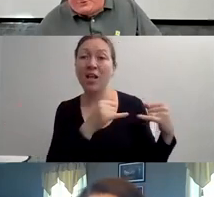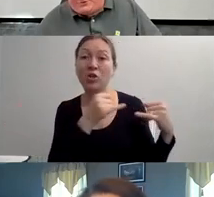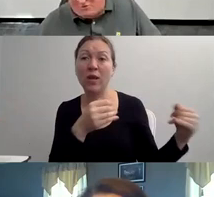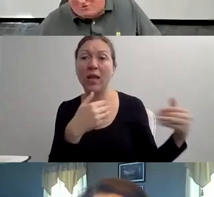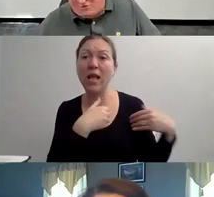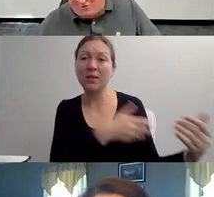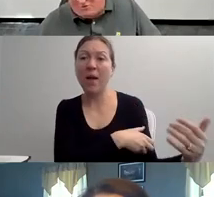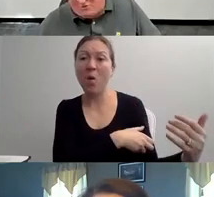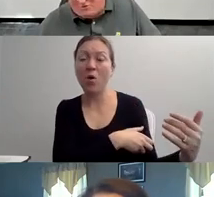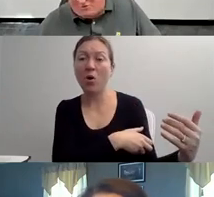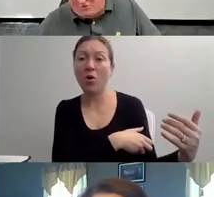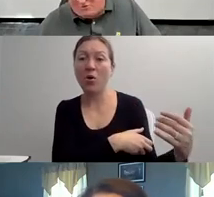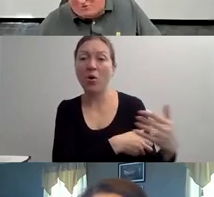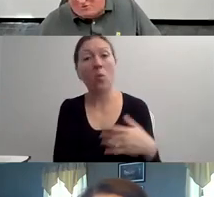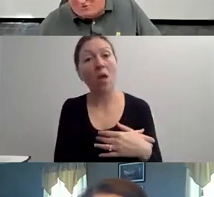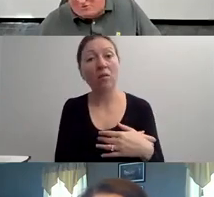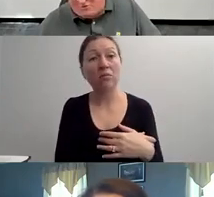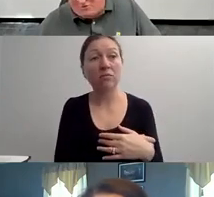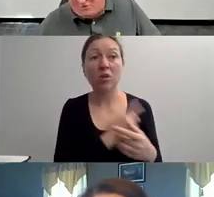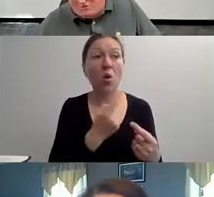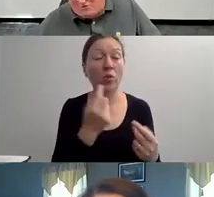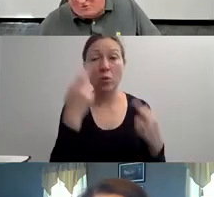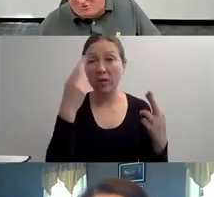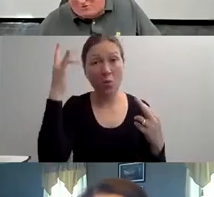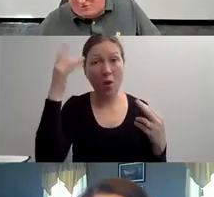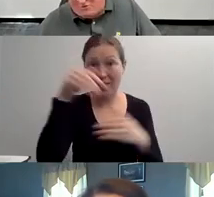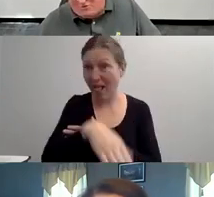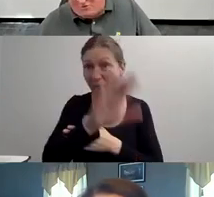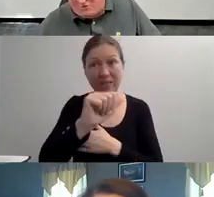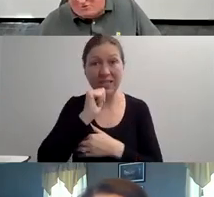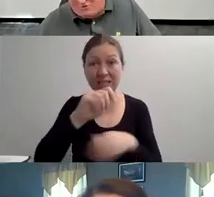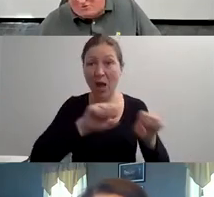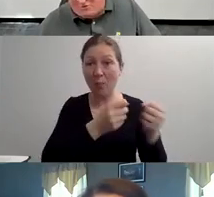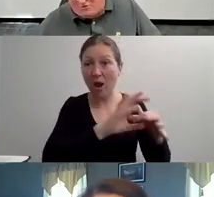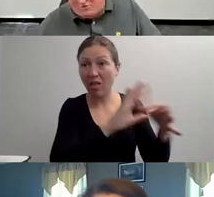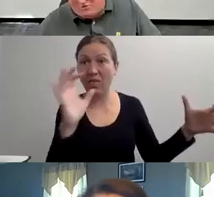DISABILITIES AND OBJECTIFY THEM FOR THE WRONG PERSON GRATIFICATION."